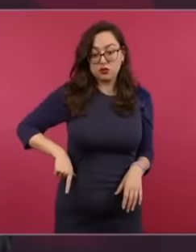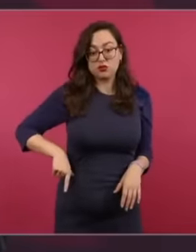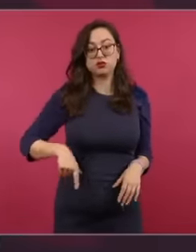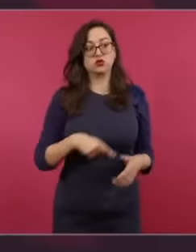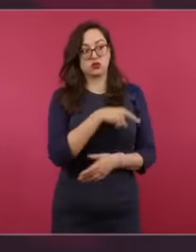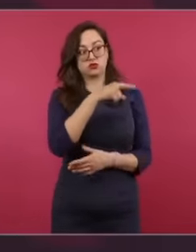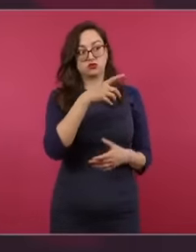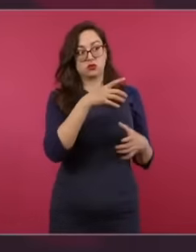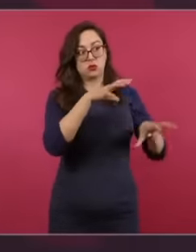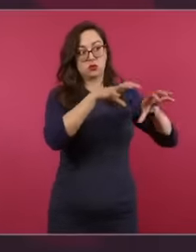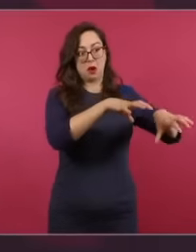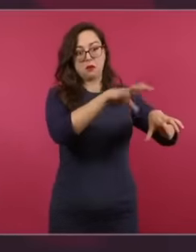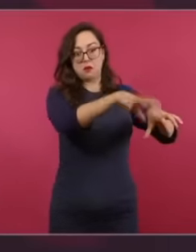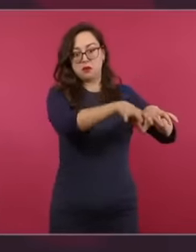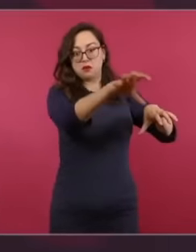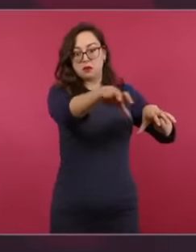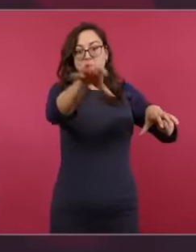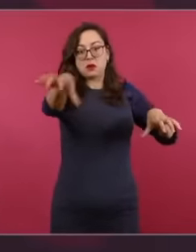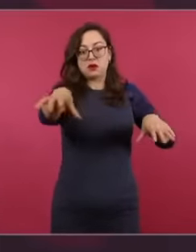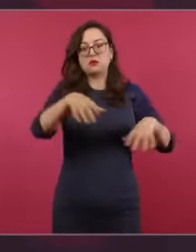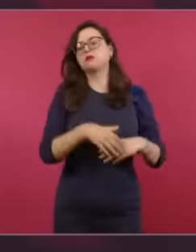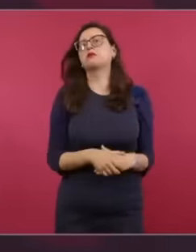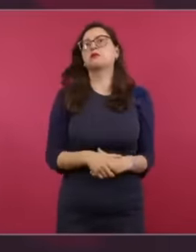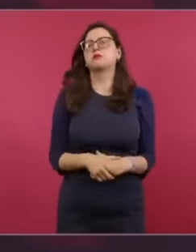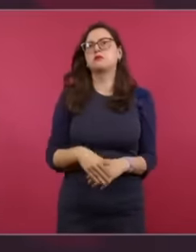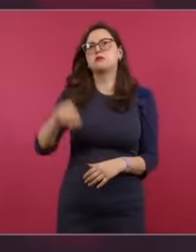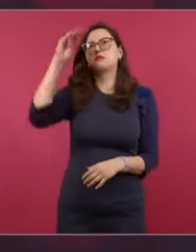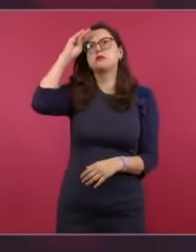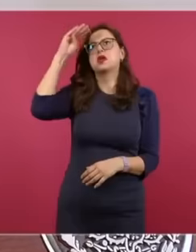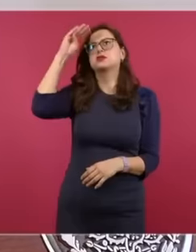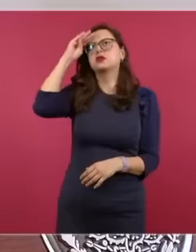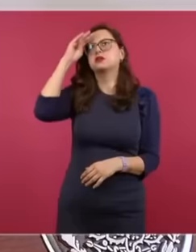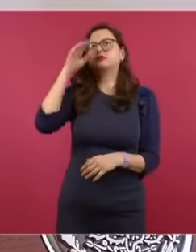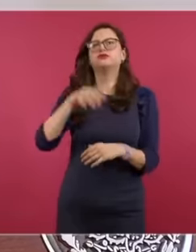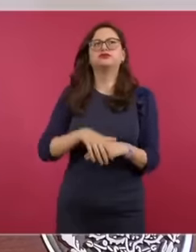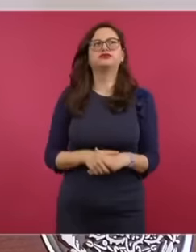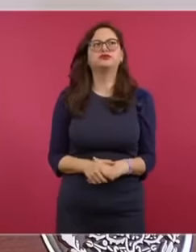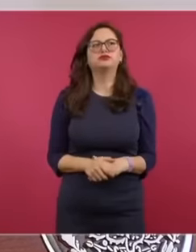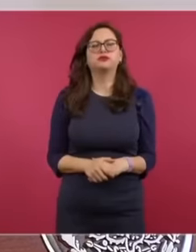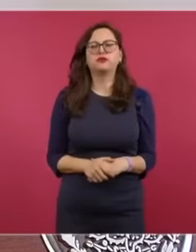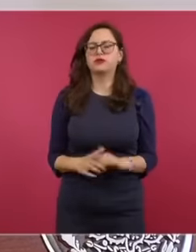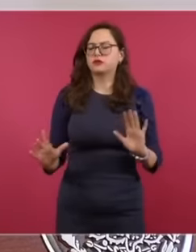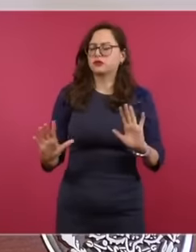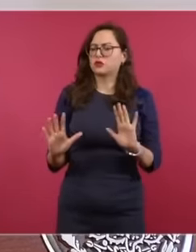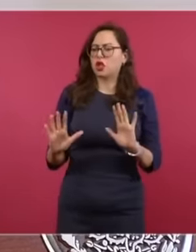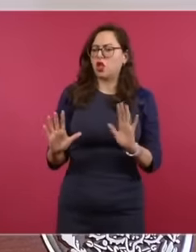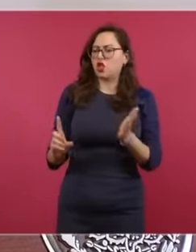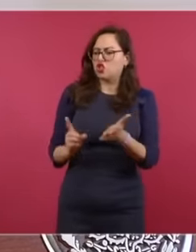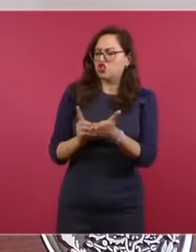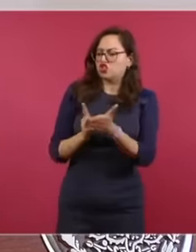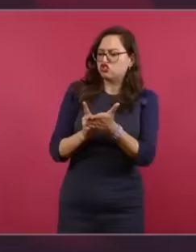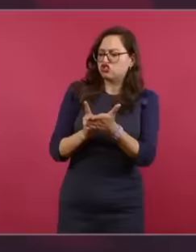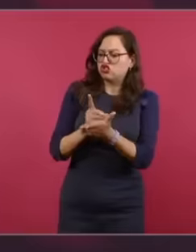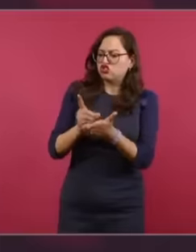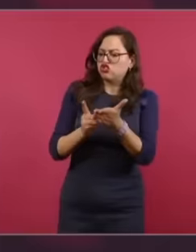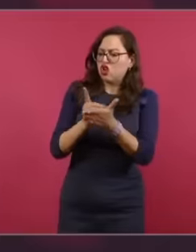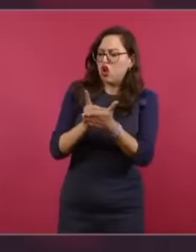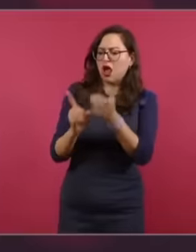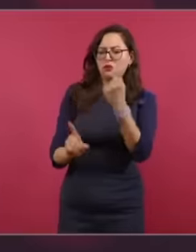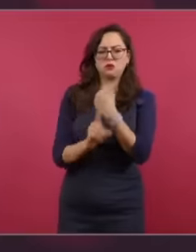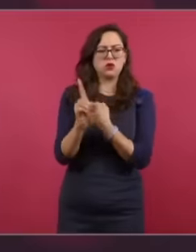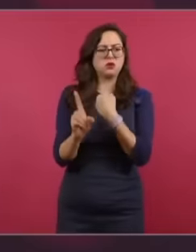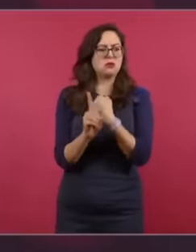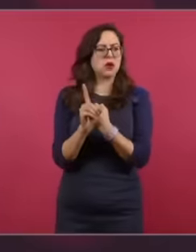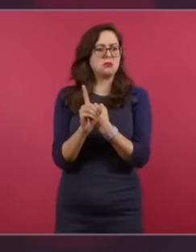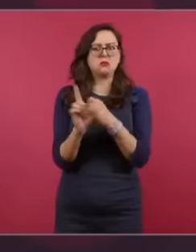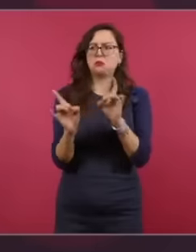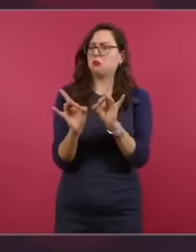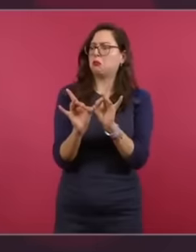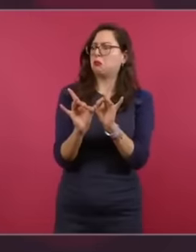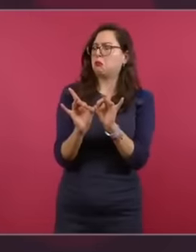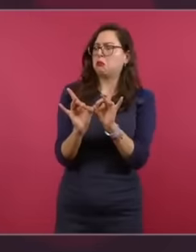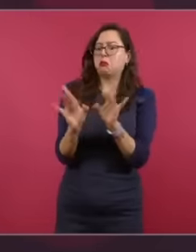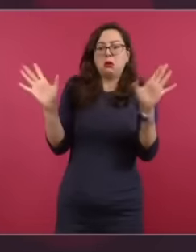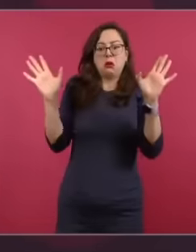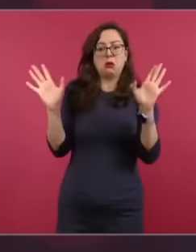the United States think that the problems of this order are resolved with nothing more than